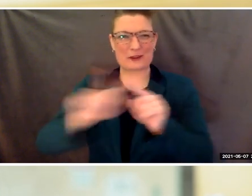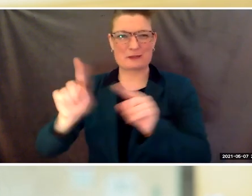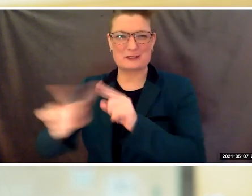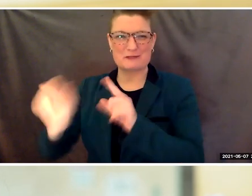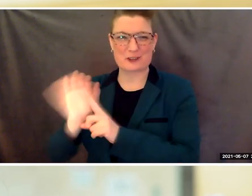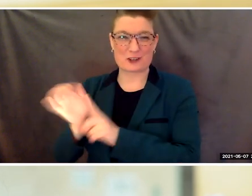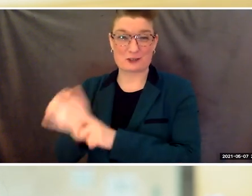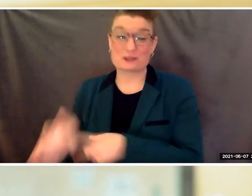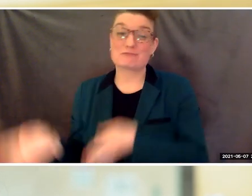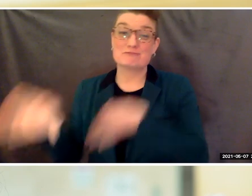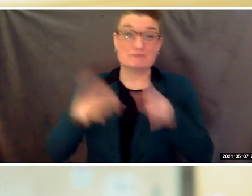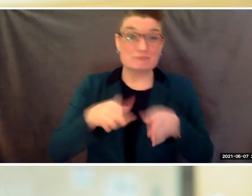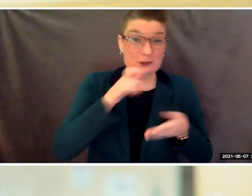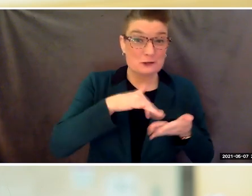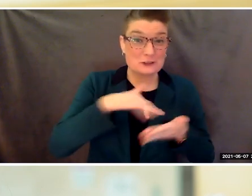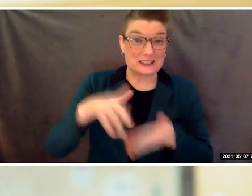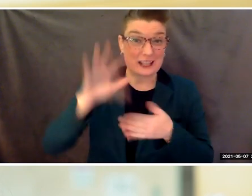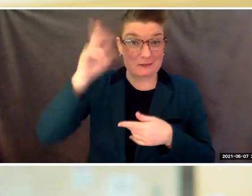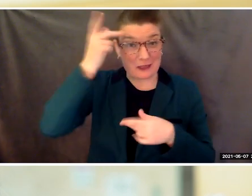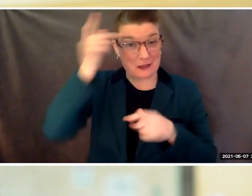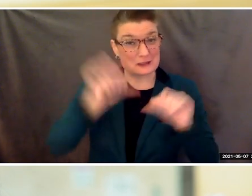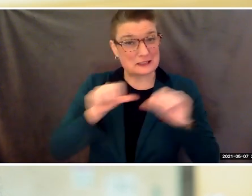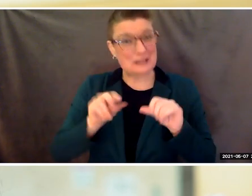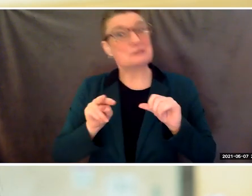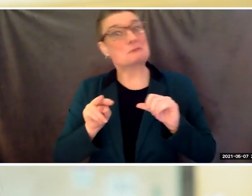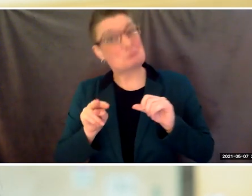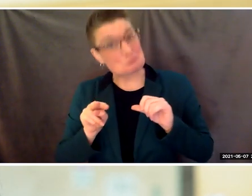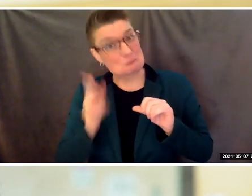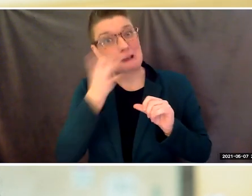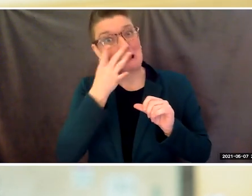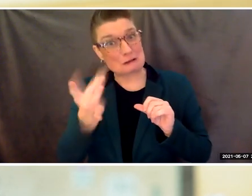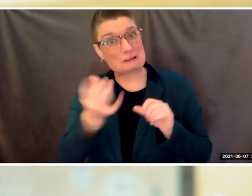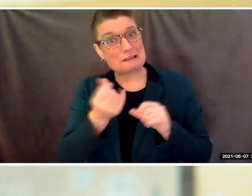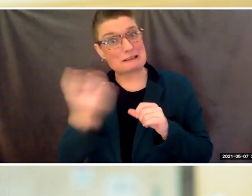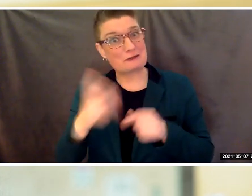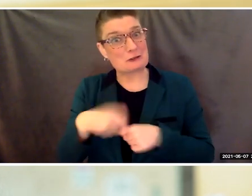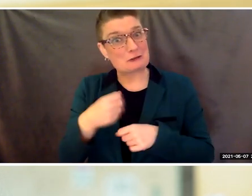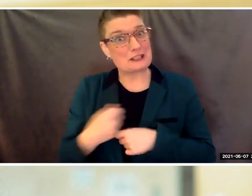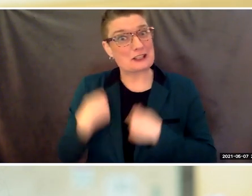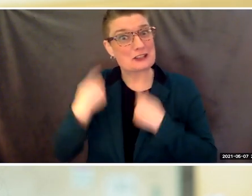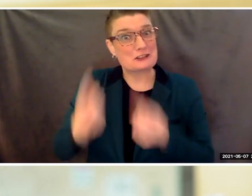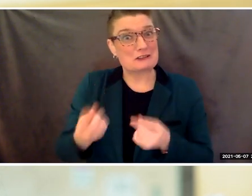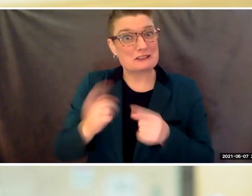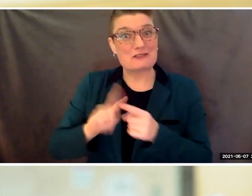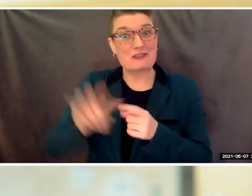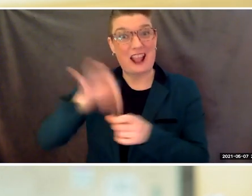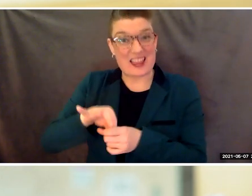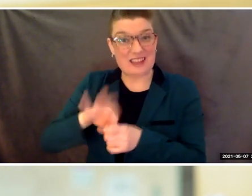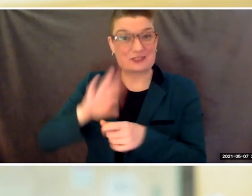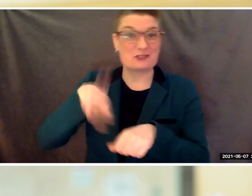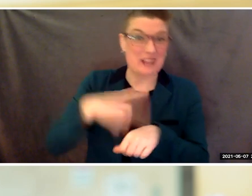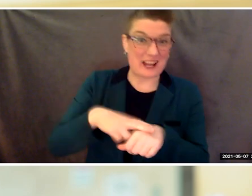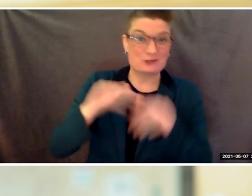among you have had a few eventful years with local, state, and national elections that have made history.